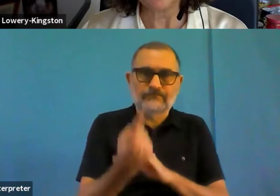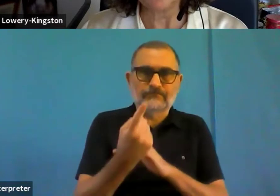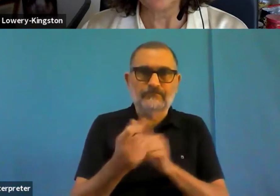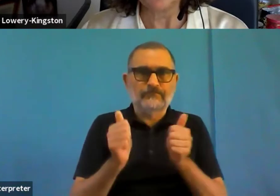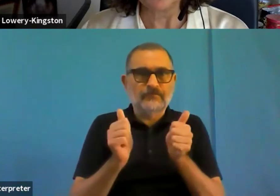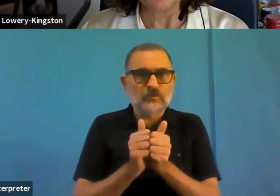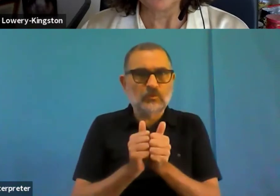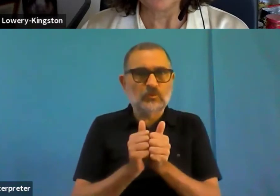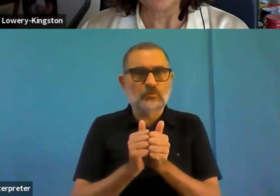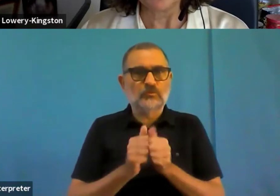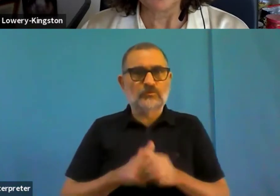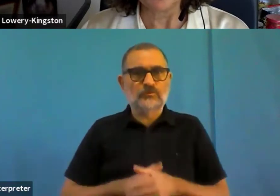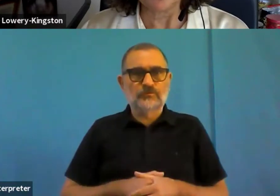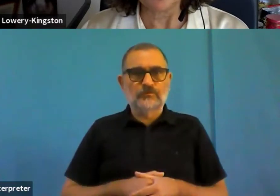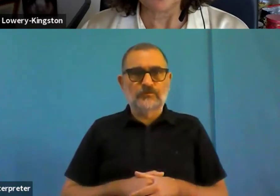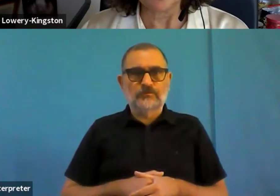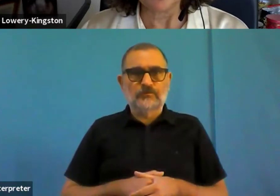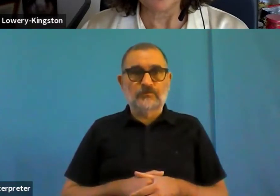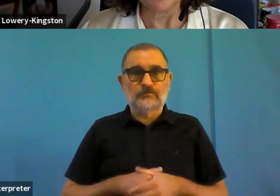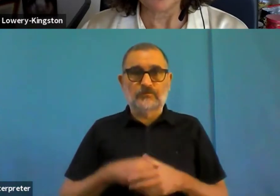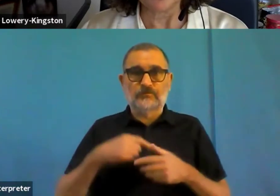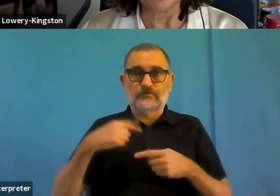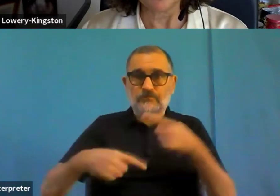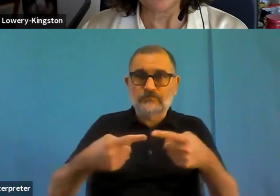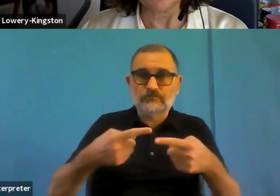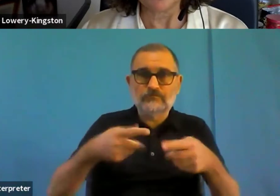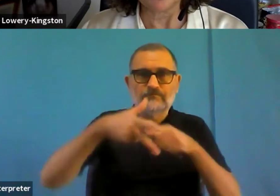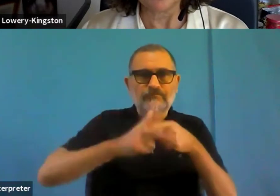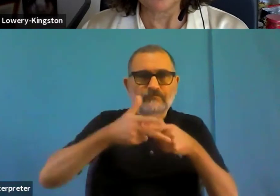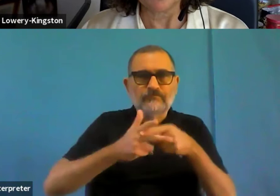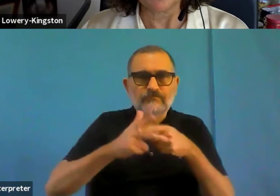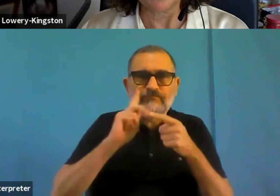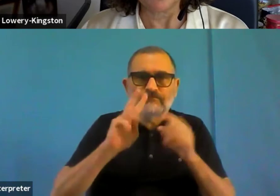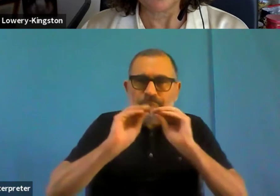and visible to everyone so that so that we get a good, a good circle of people helping